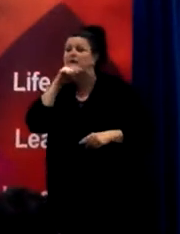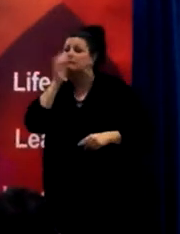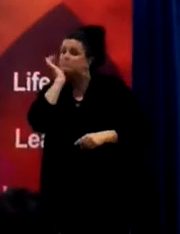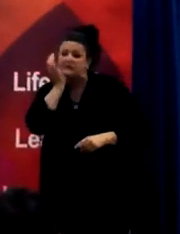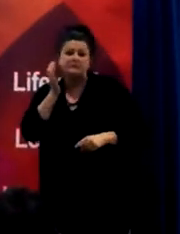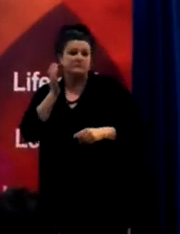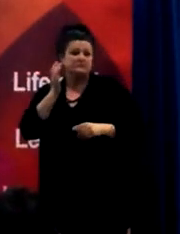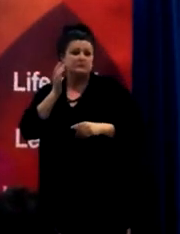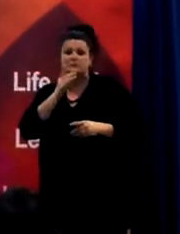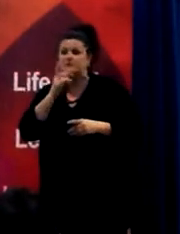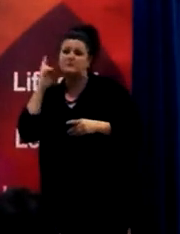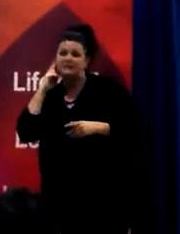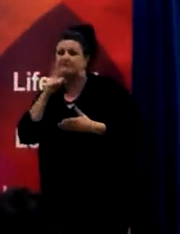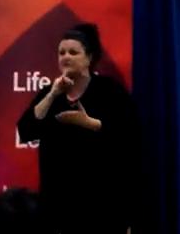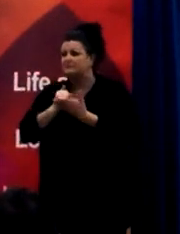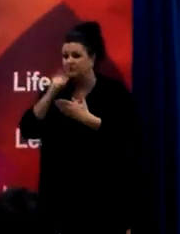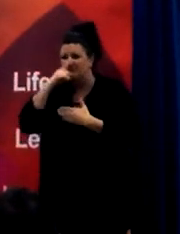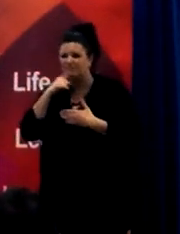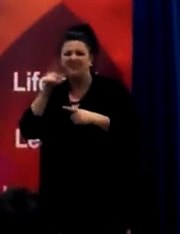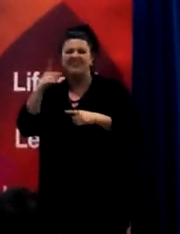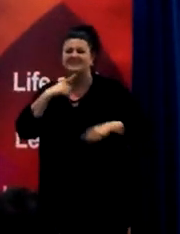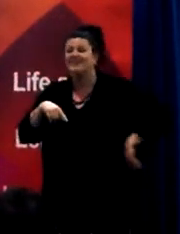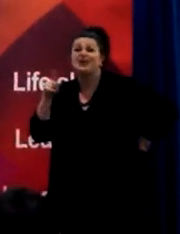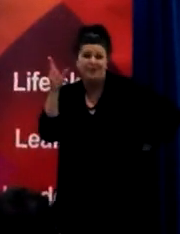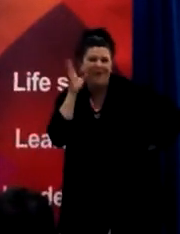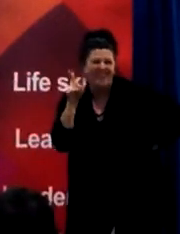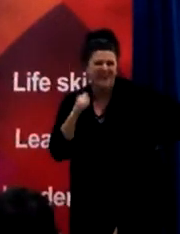by making comments such as, “Oh, you heard that, didn’t you?” or,